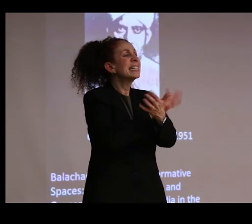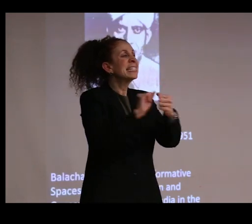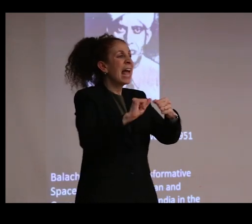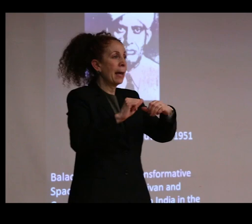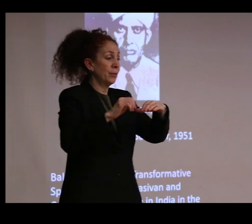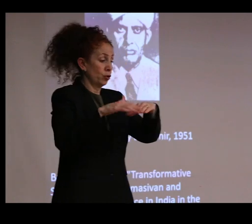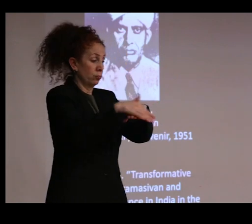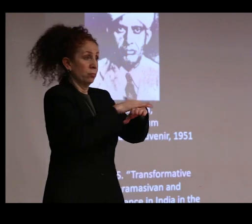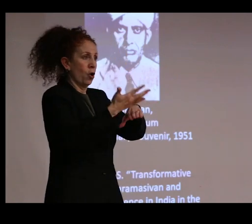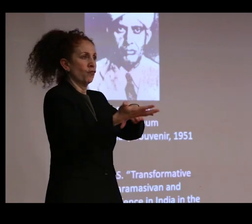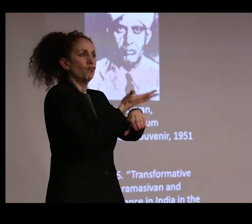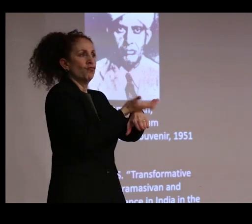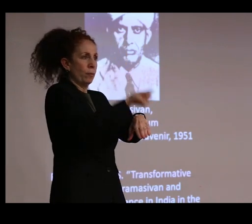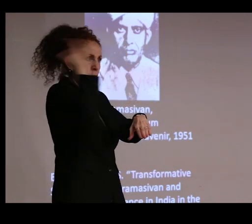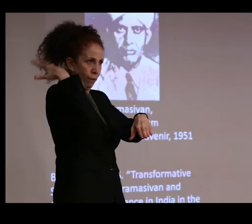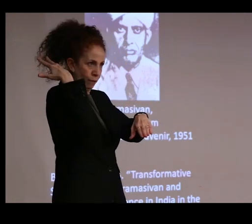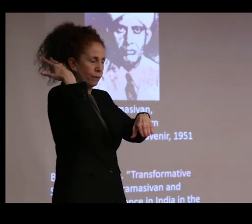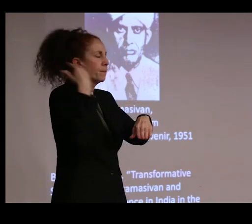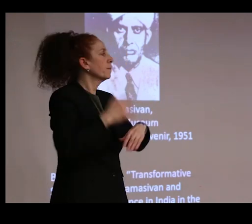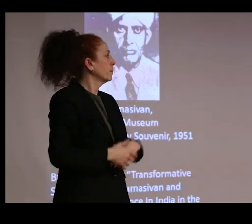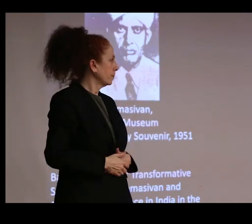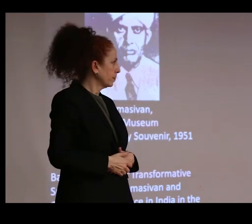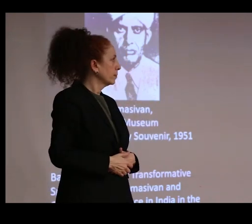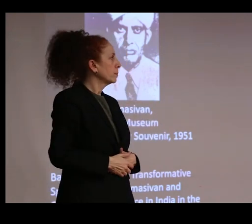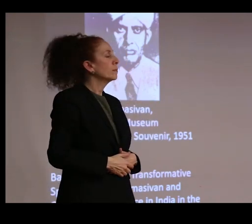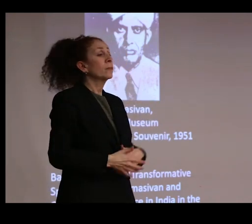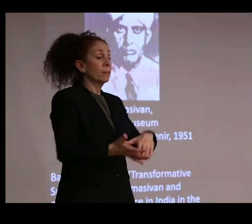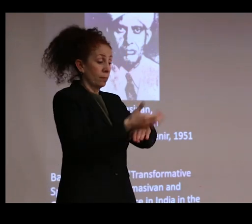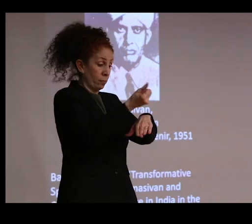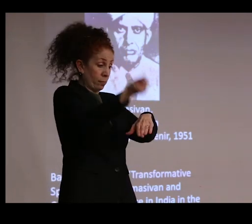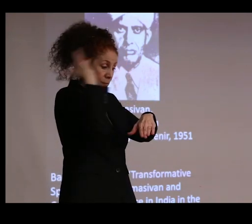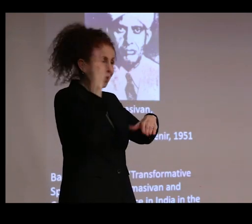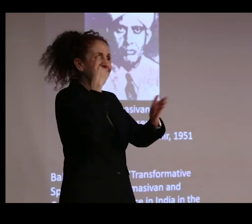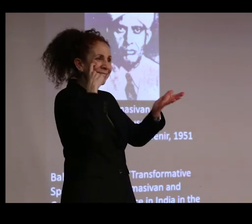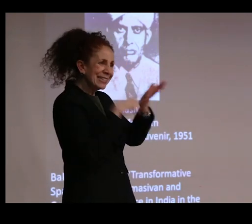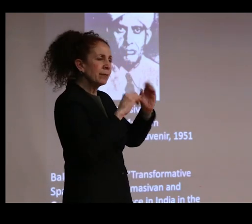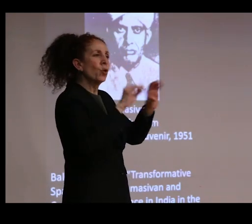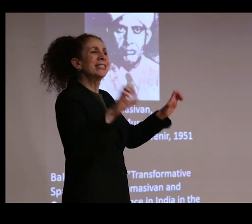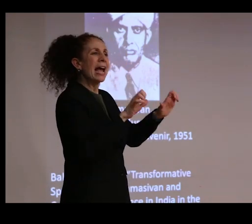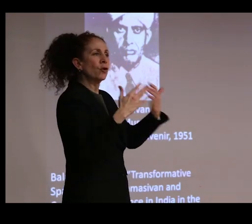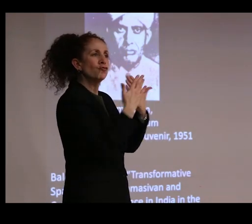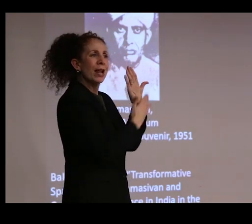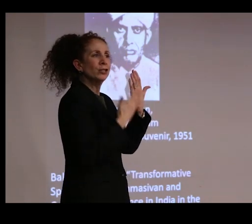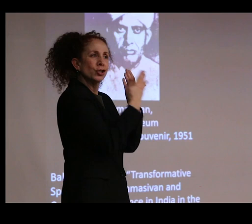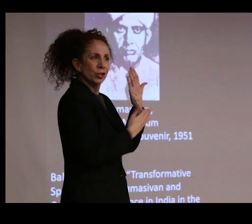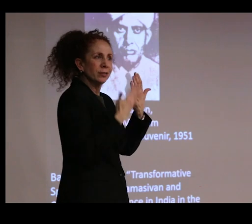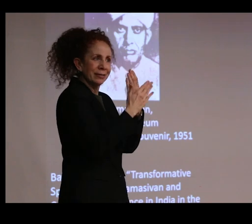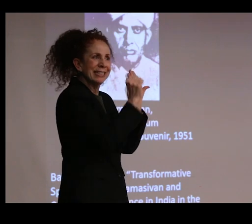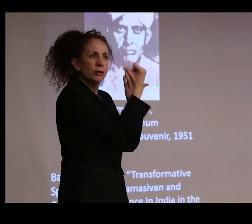which concealed the decorative details, the inscriptions, the accouterments that these different gods were holding,